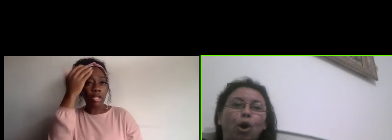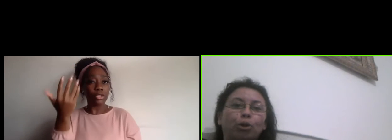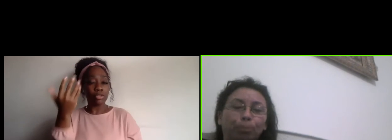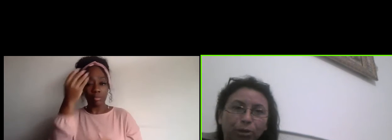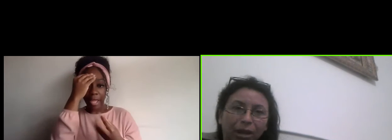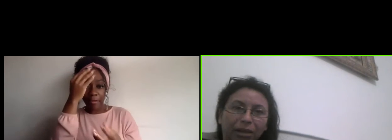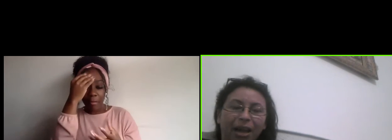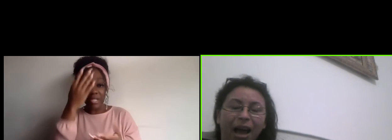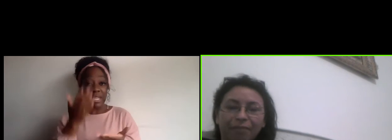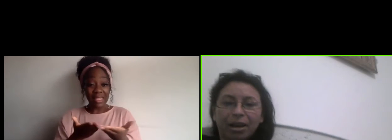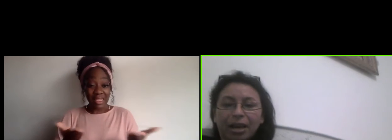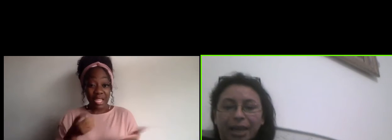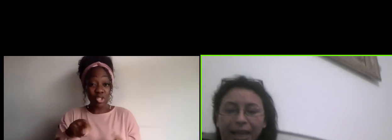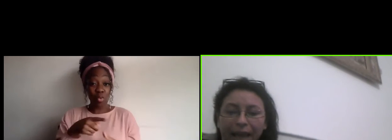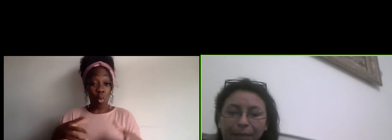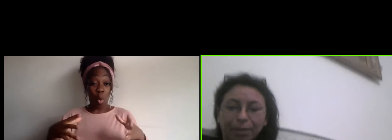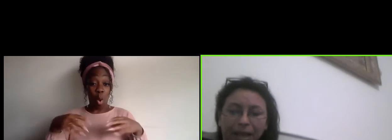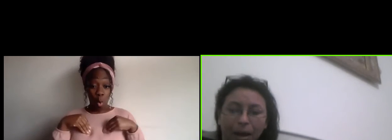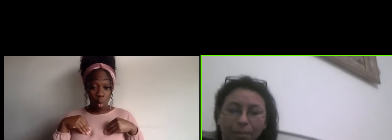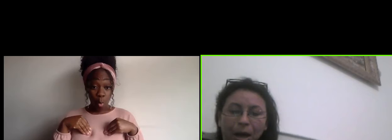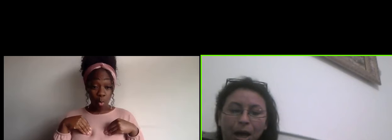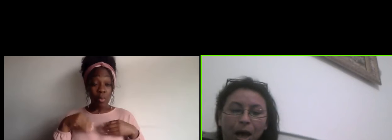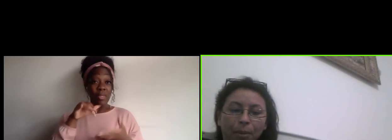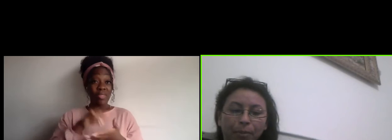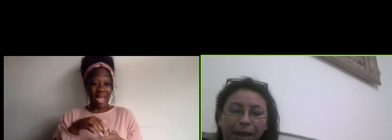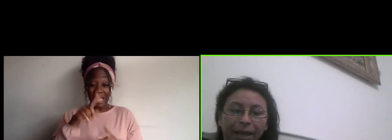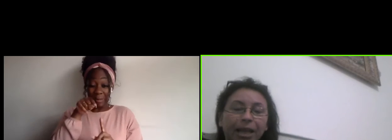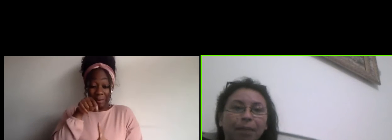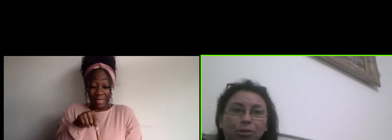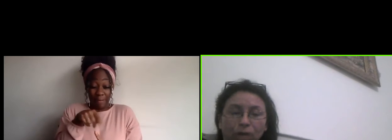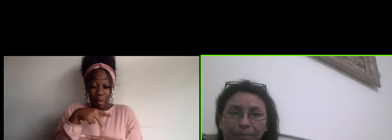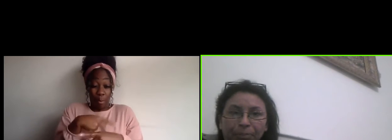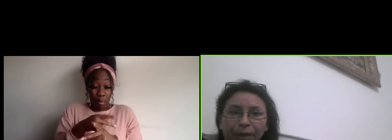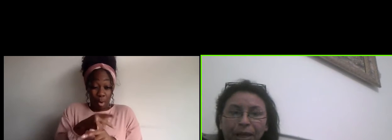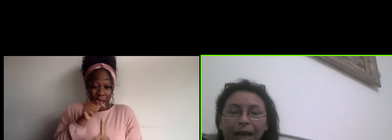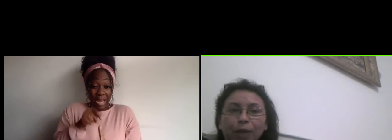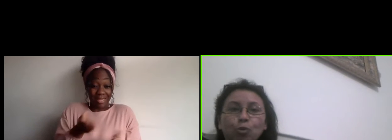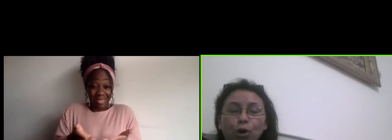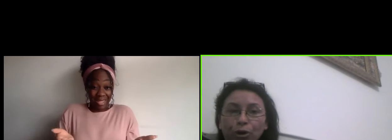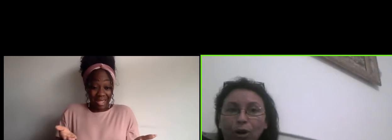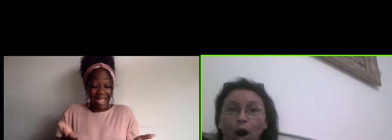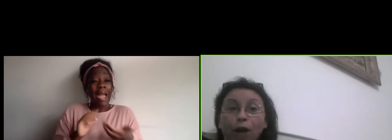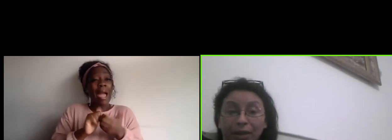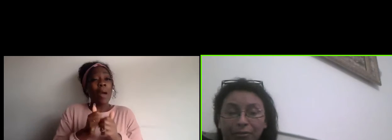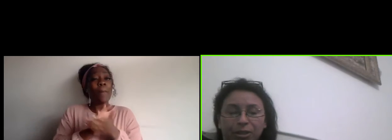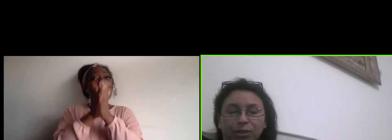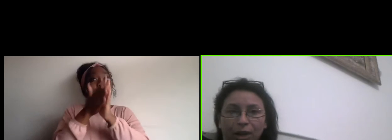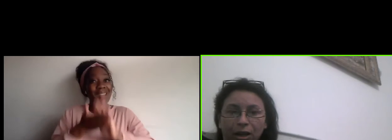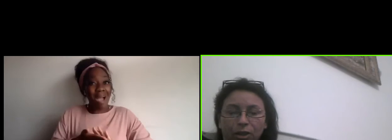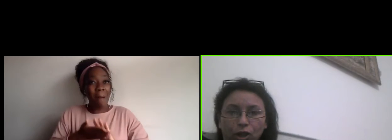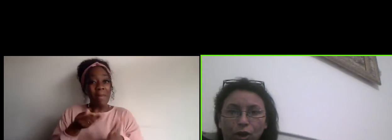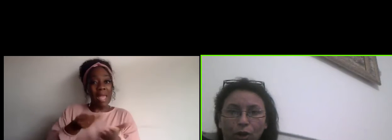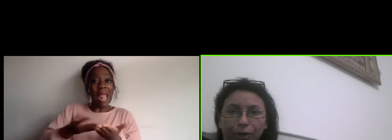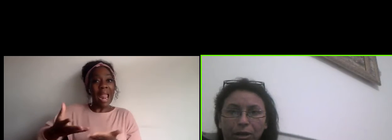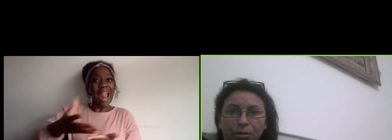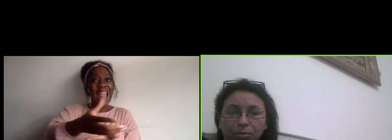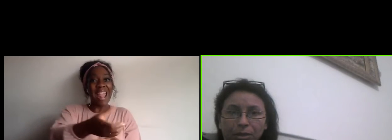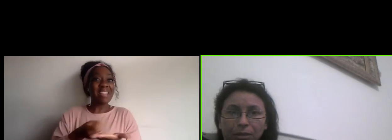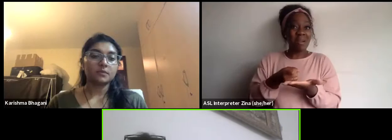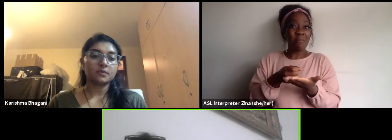or the product they have they can become an income stream and work on diversification of industry.